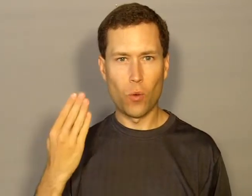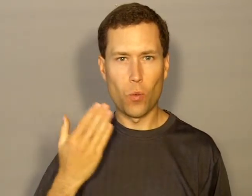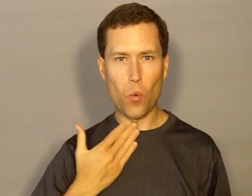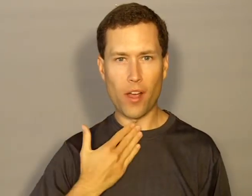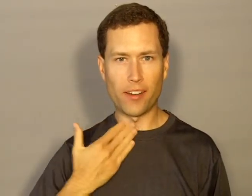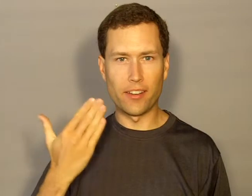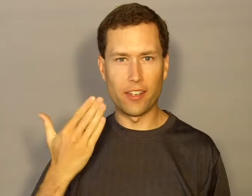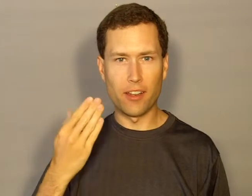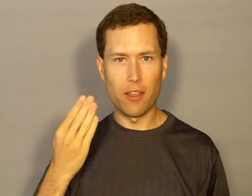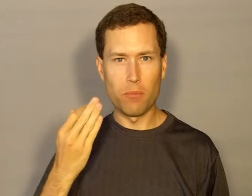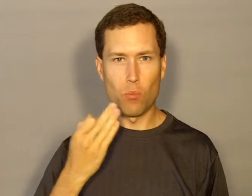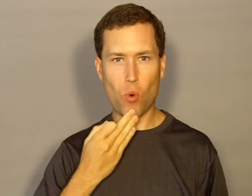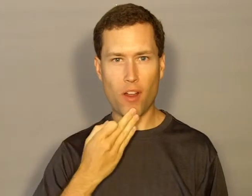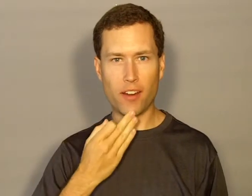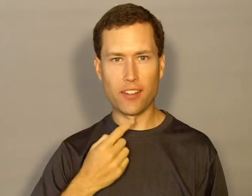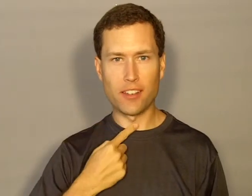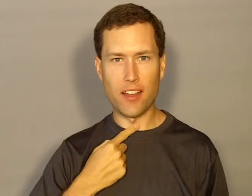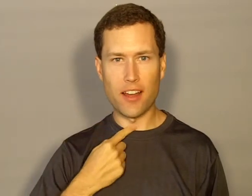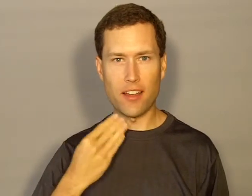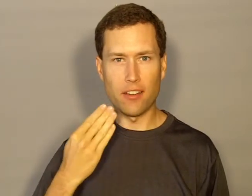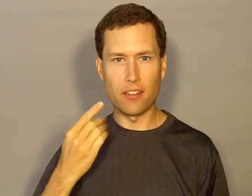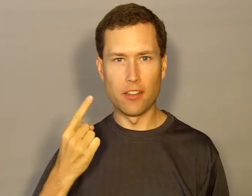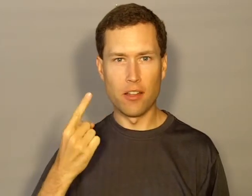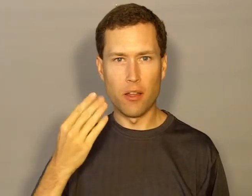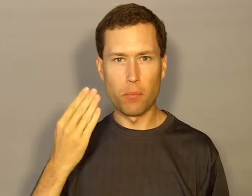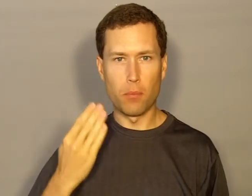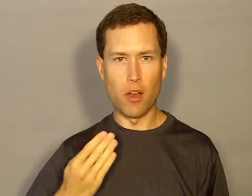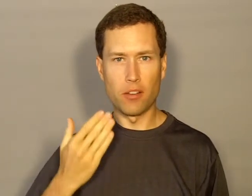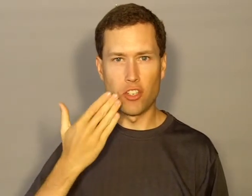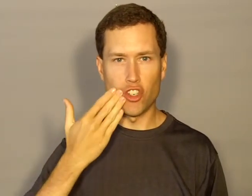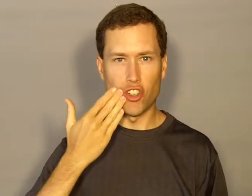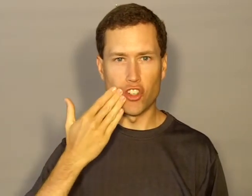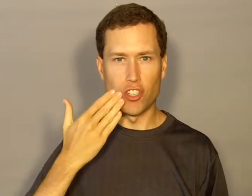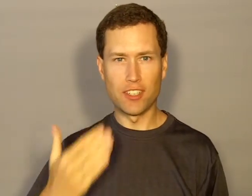White bread and butter. hwie-t b-re-da-n-d bu-ter 4s5t-5s 4s-3c-1t-4s-1s 4sd-5m